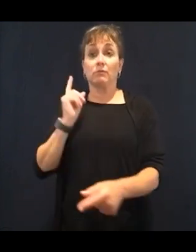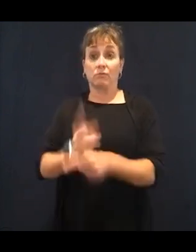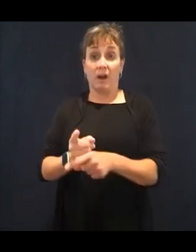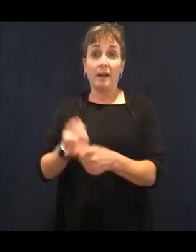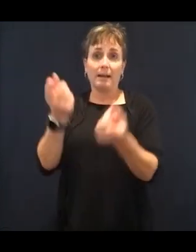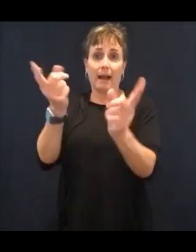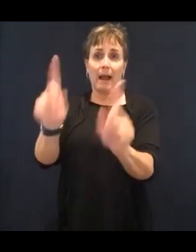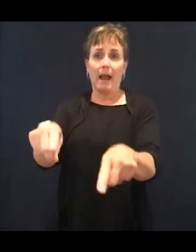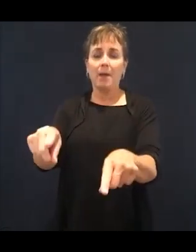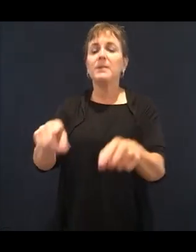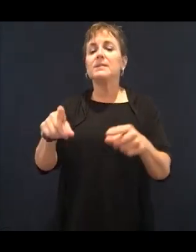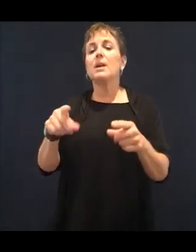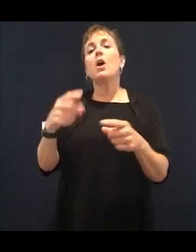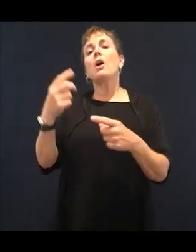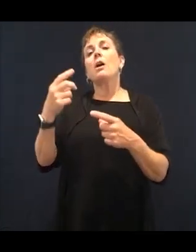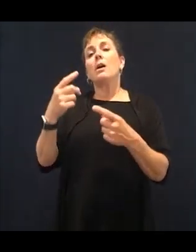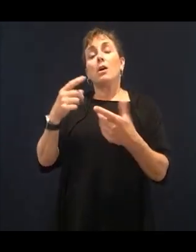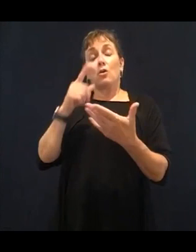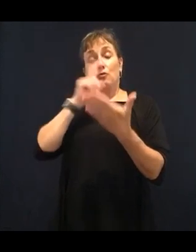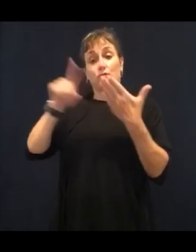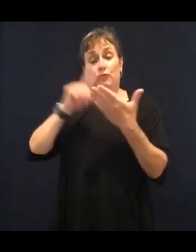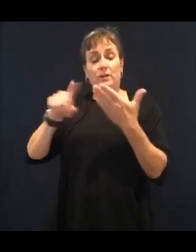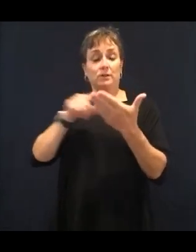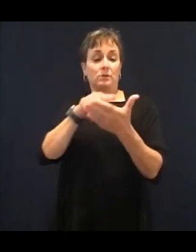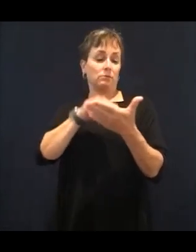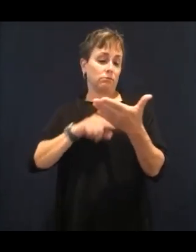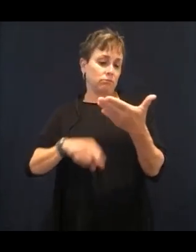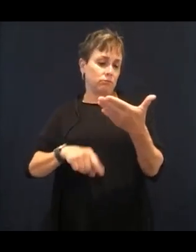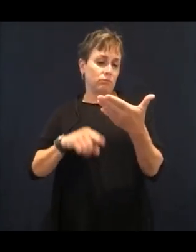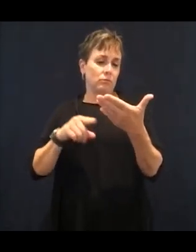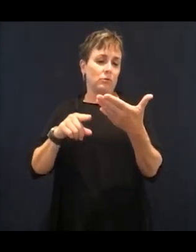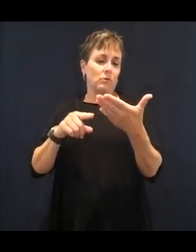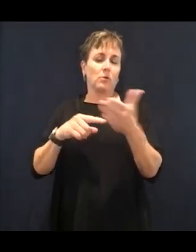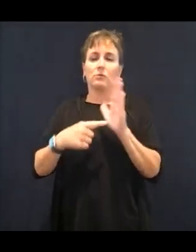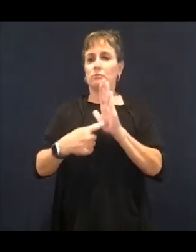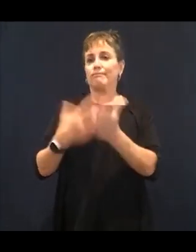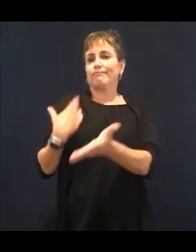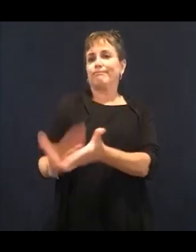when we are tired. This is extremely important when we're